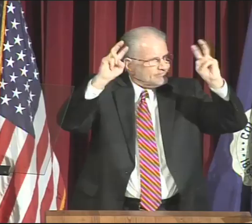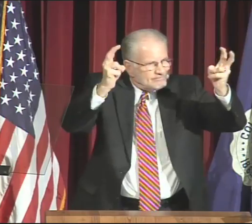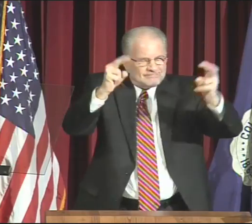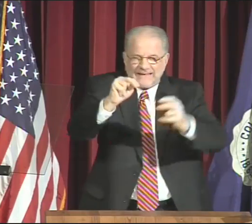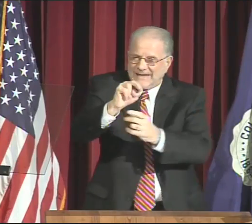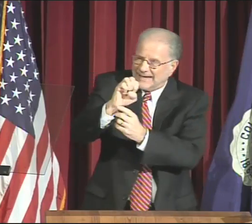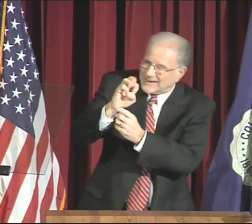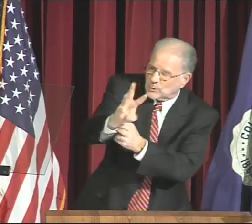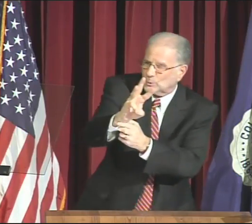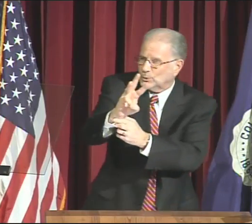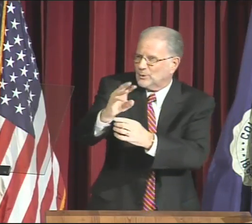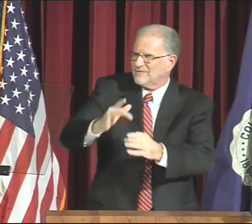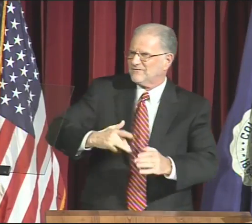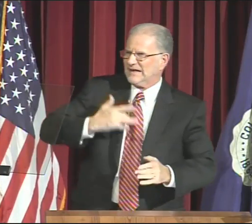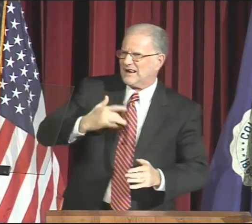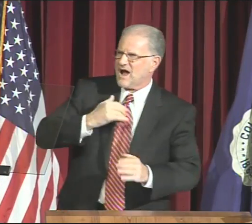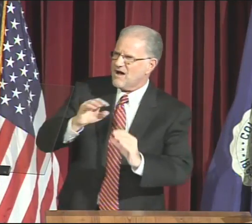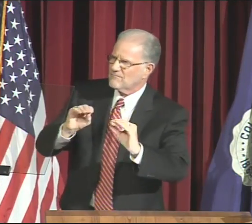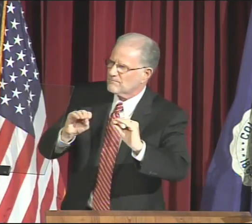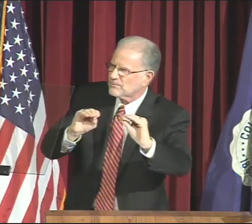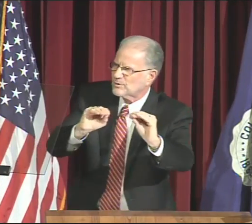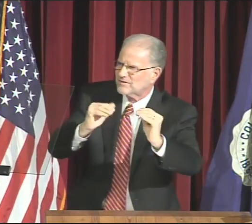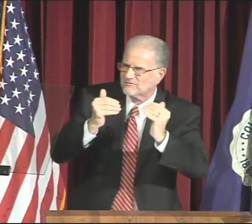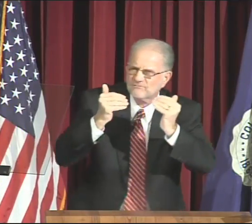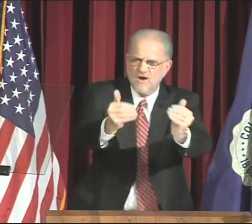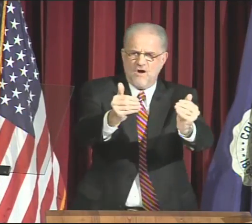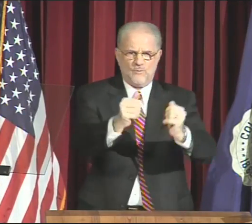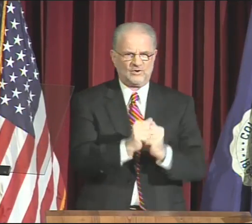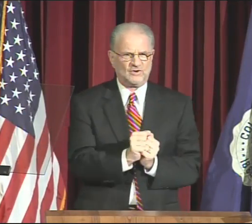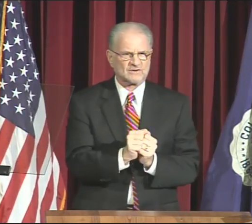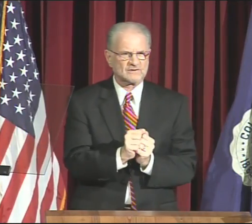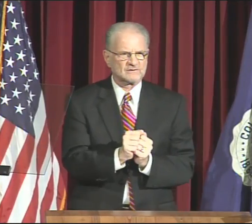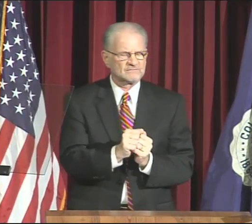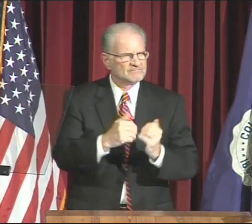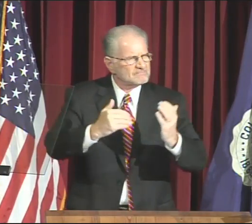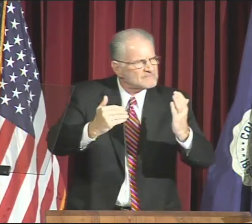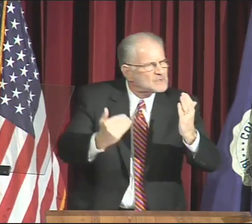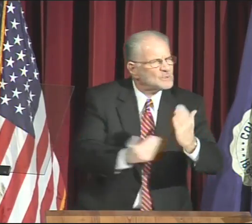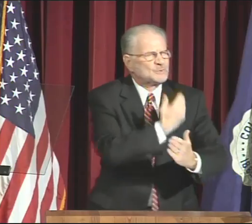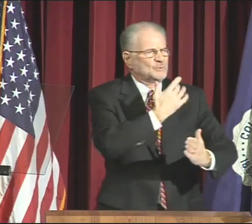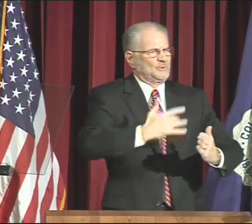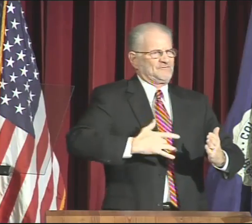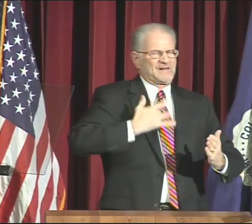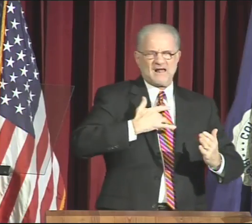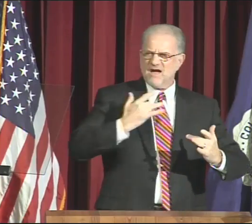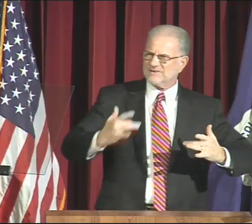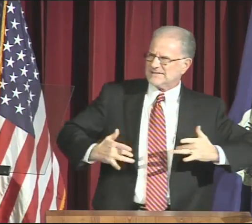and staff we want it to be: A NEW feeling of moving forward,